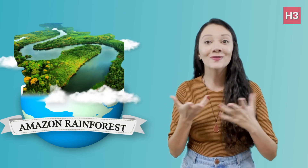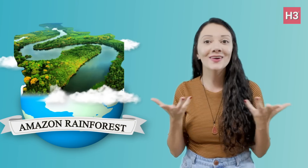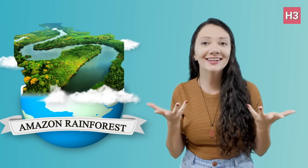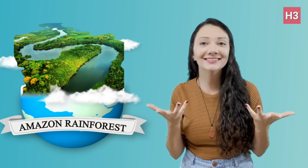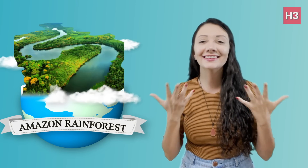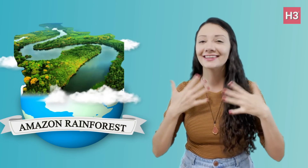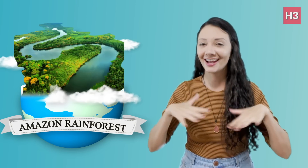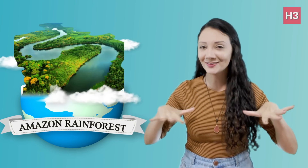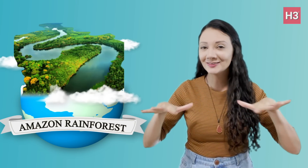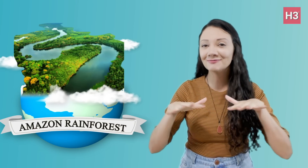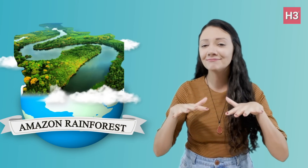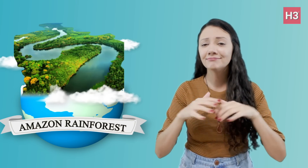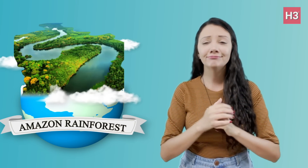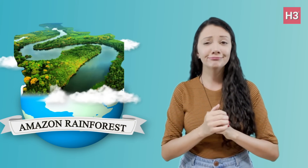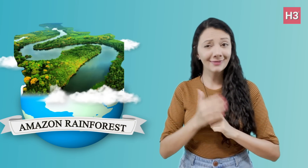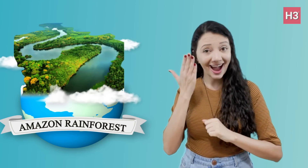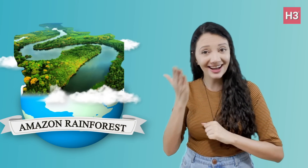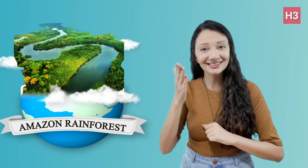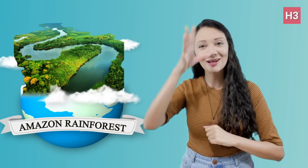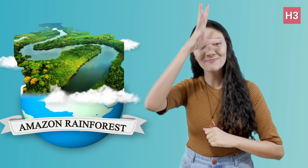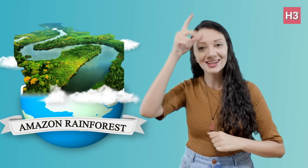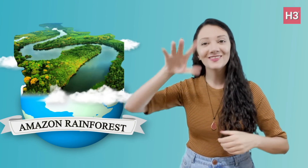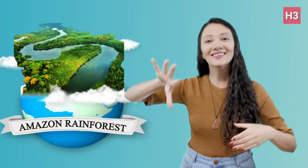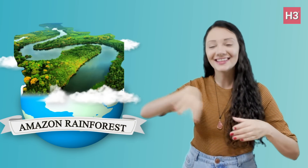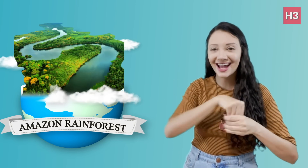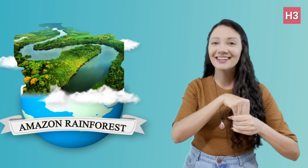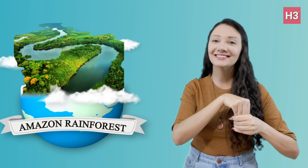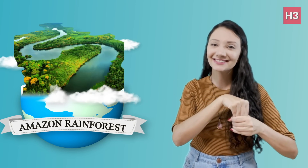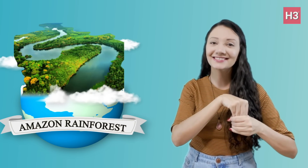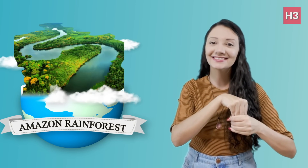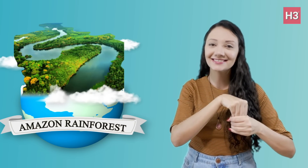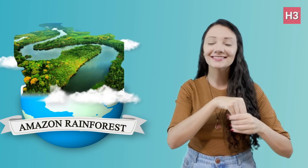Also, it is one of the Seven Natural Wonders of the World.